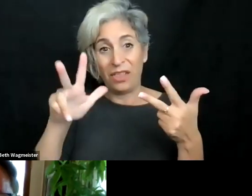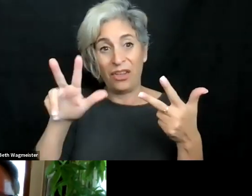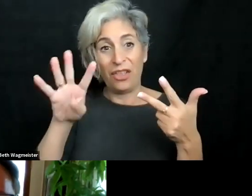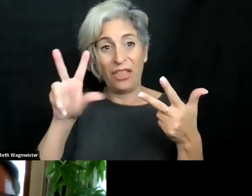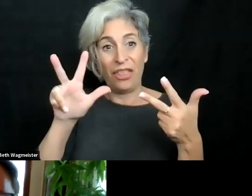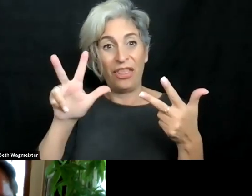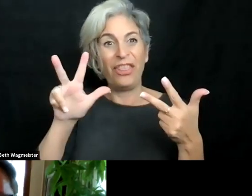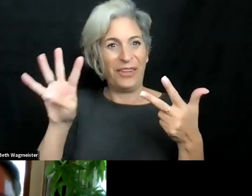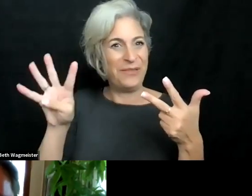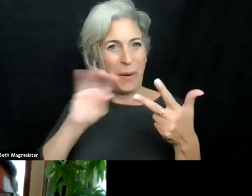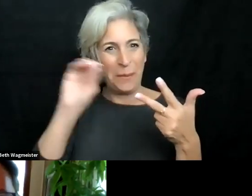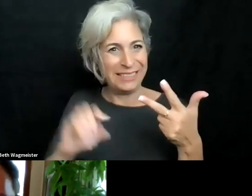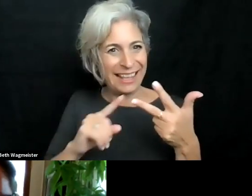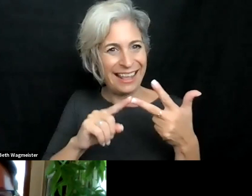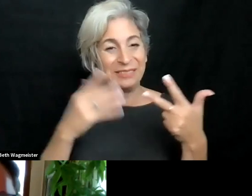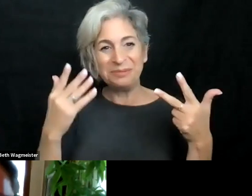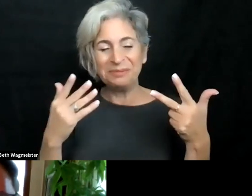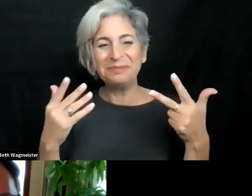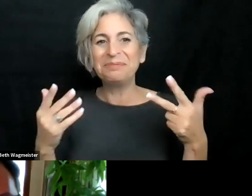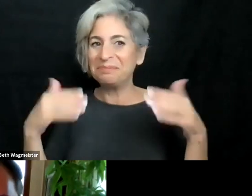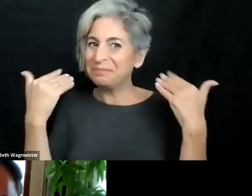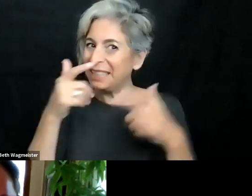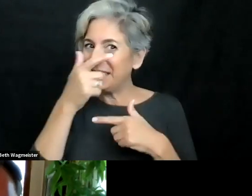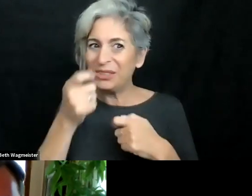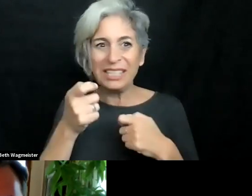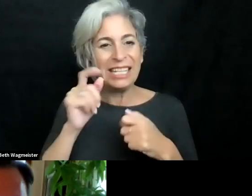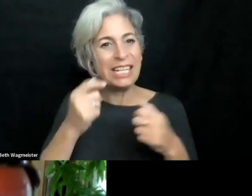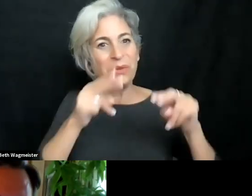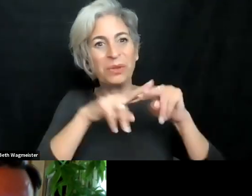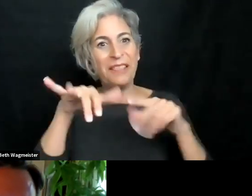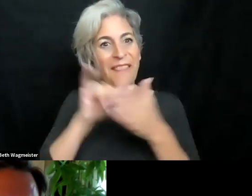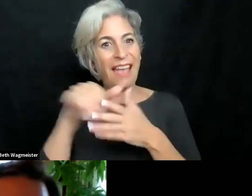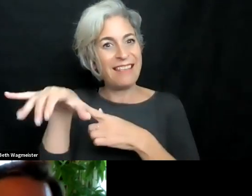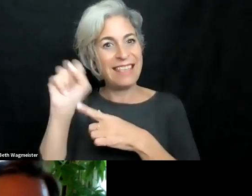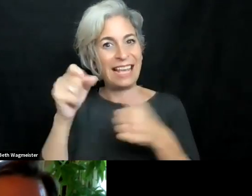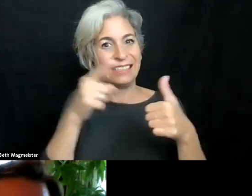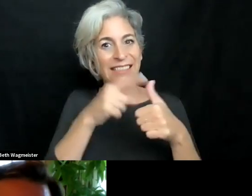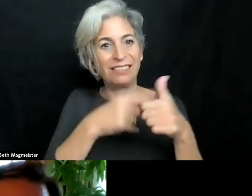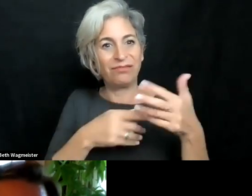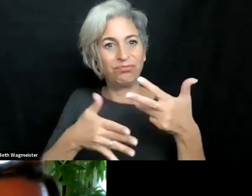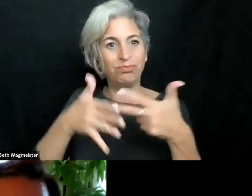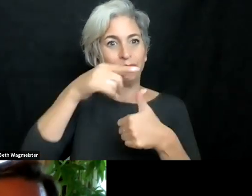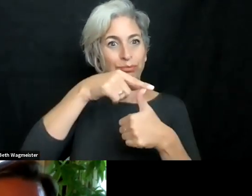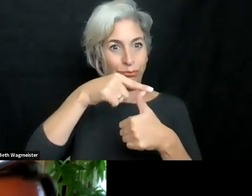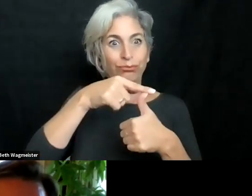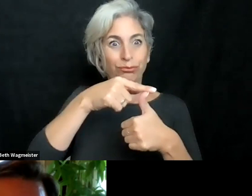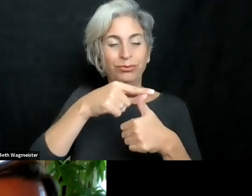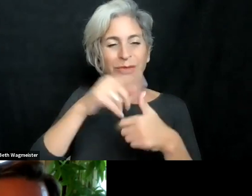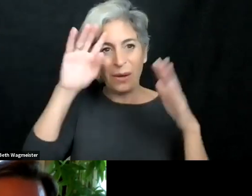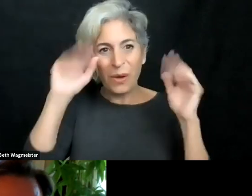again, yes, 26%, no, 40%, and I don't know, 34%. So we've got -- we